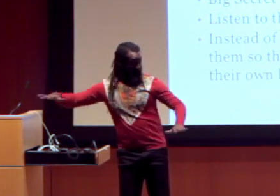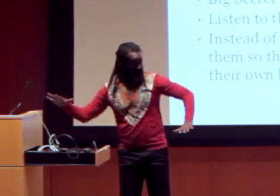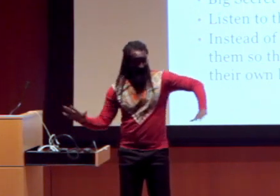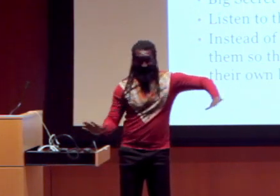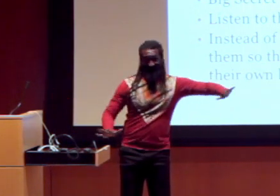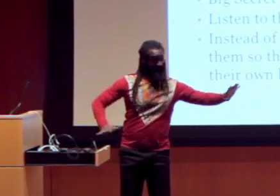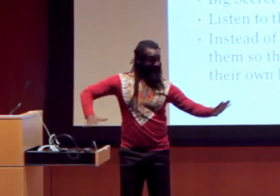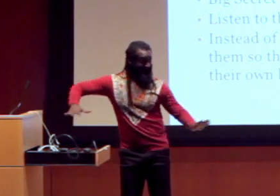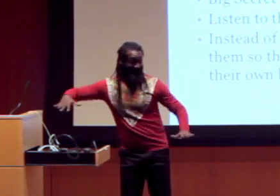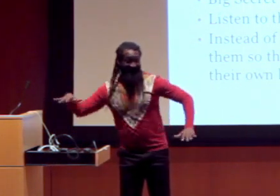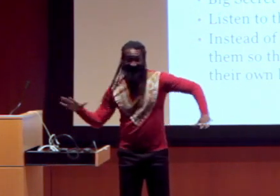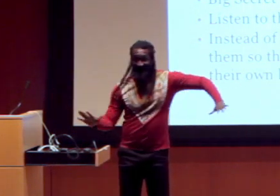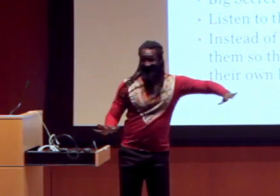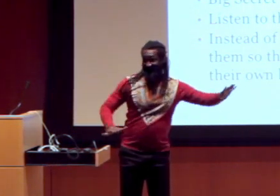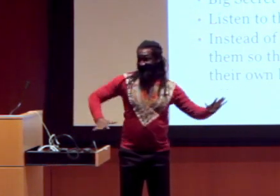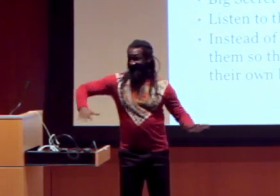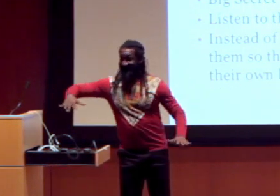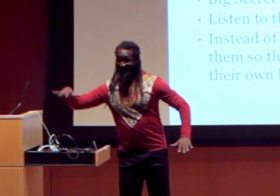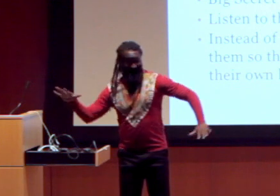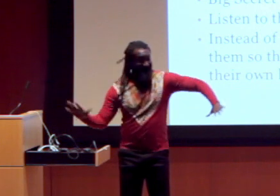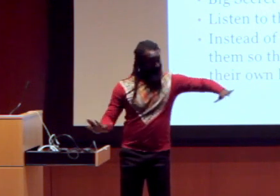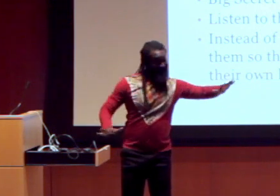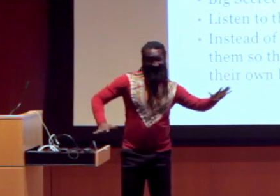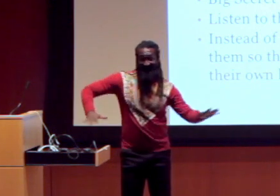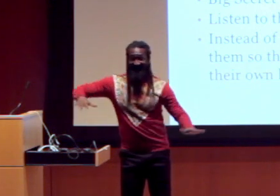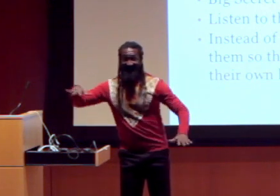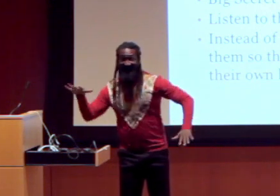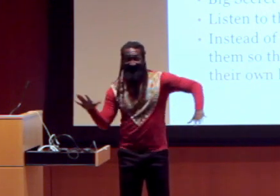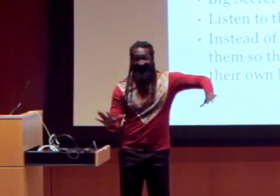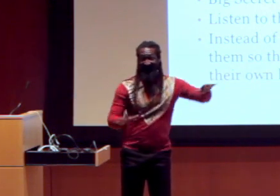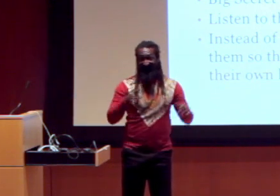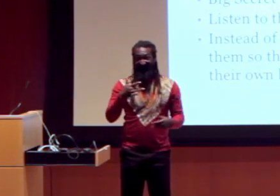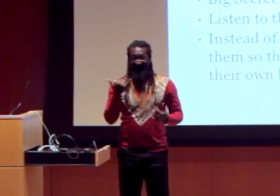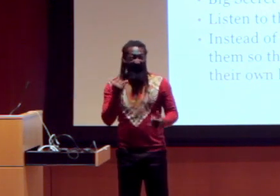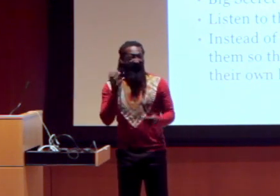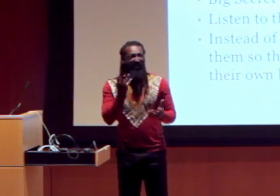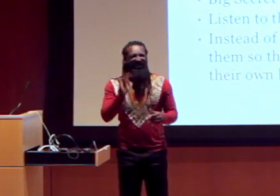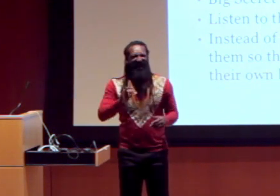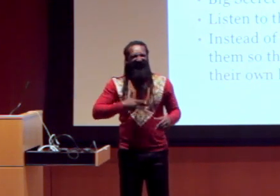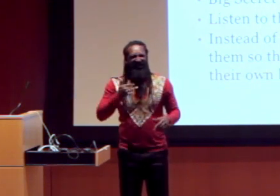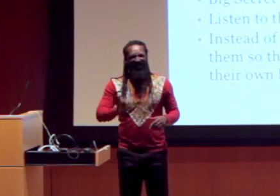To the point to where we’re flexible. There you go.